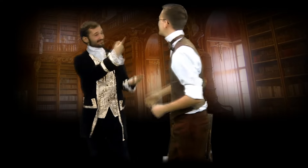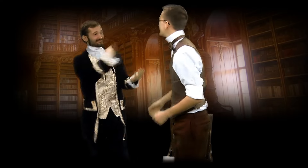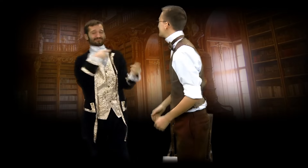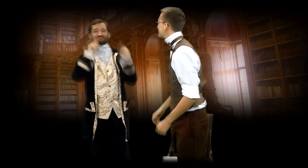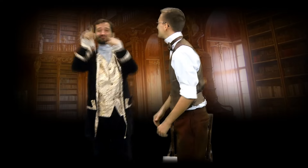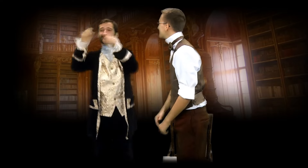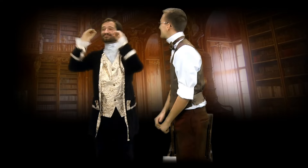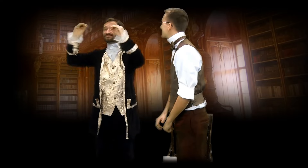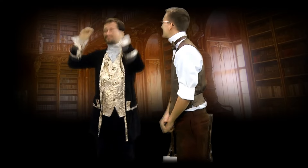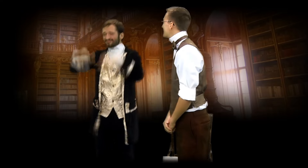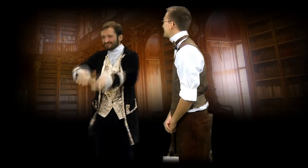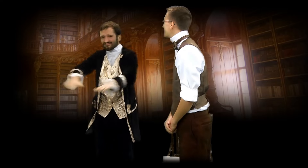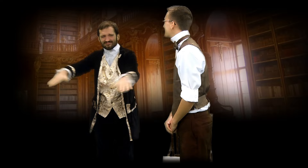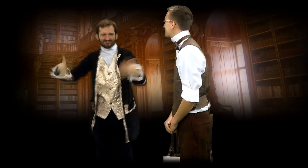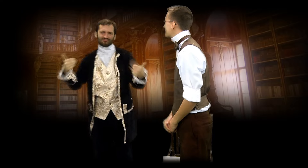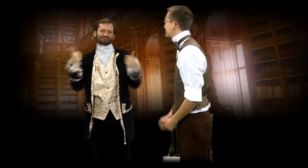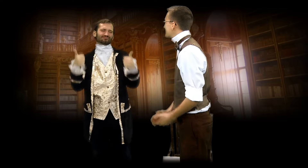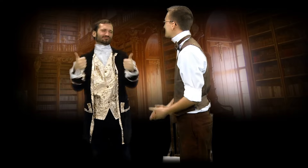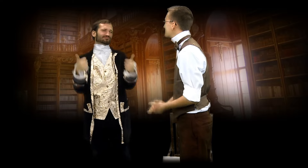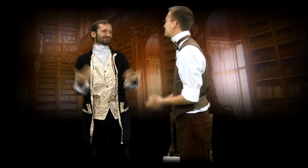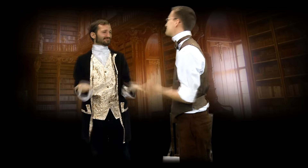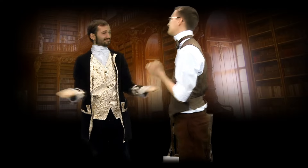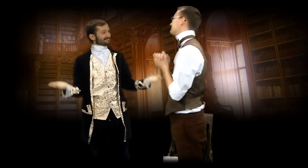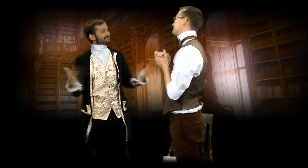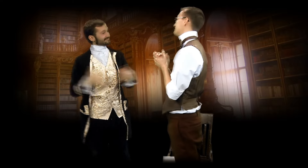You and me will go teach the children. We'll be a great team!